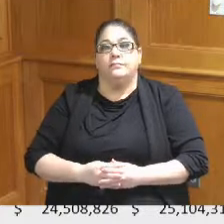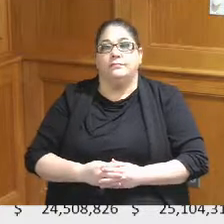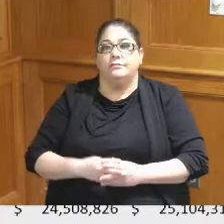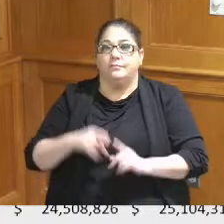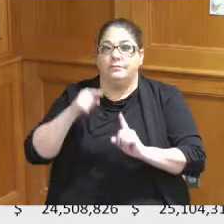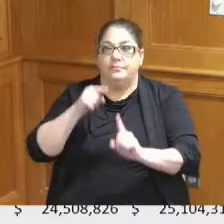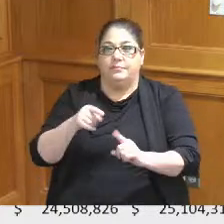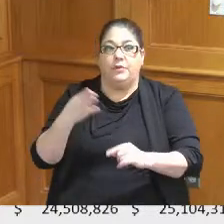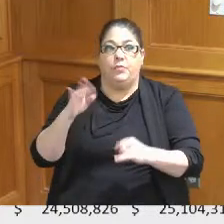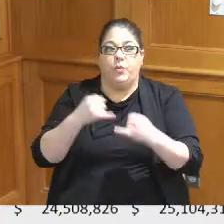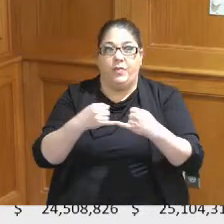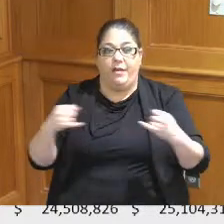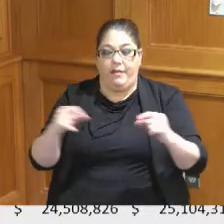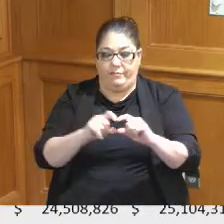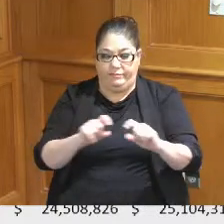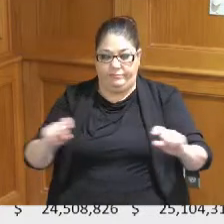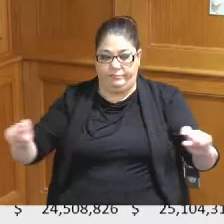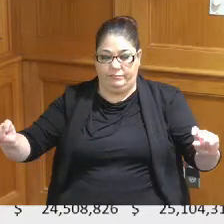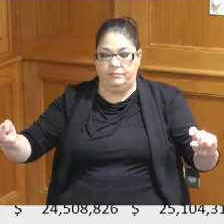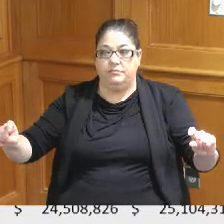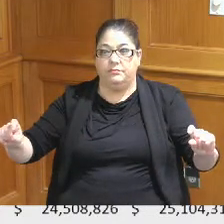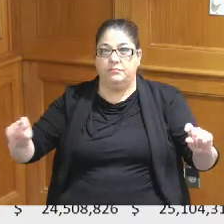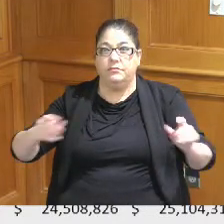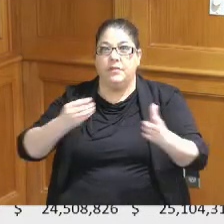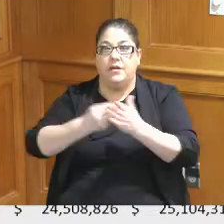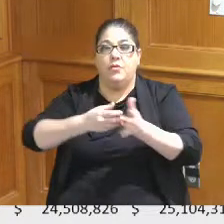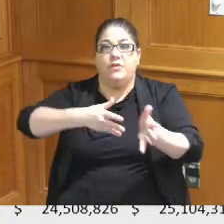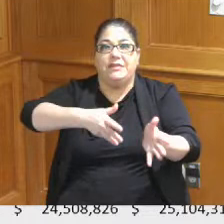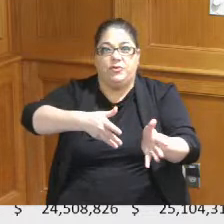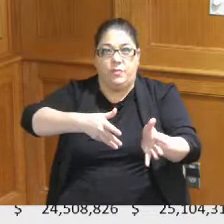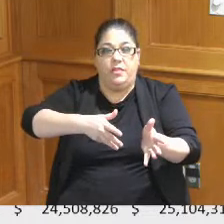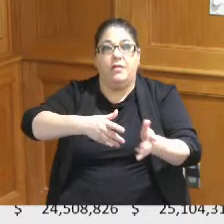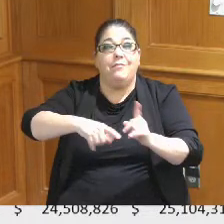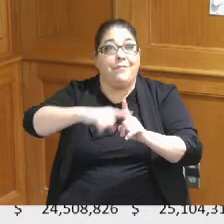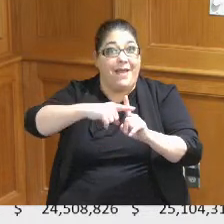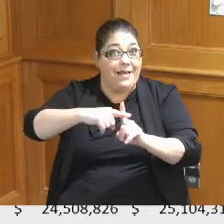the Blue Line where it shows residual funds and you can see that we are positive there I believe